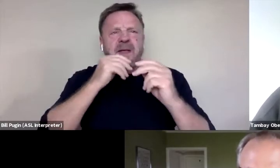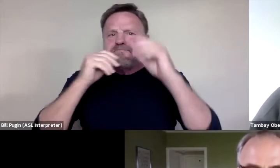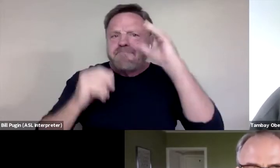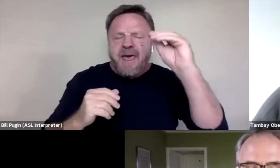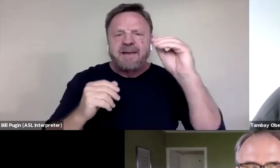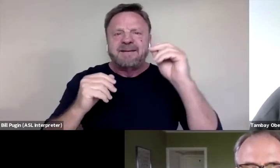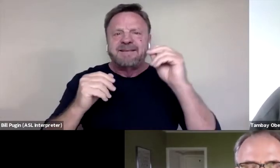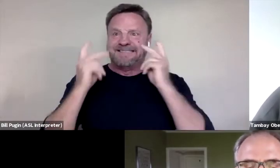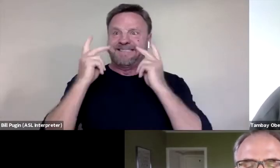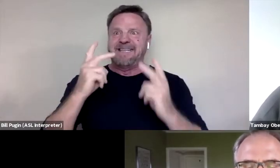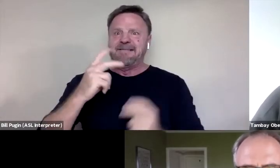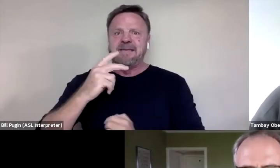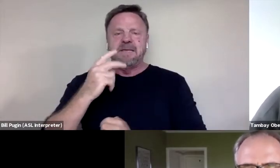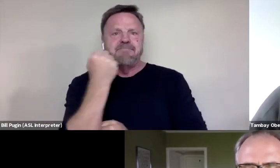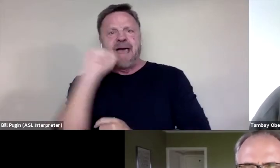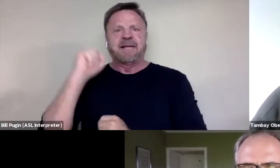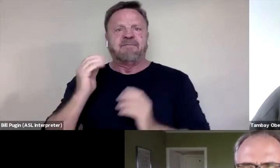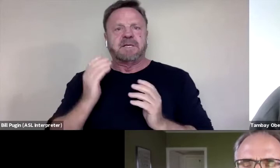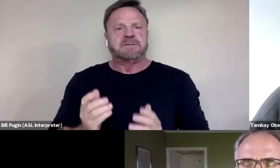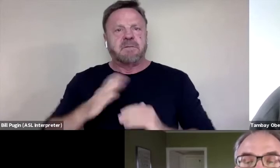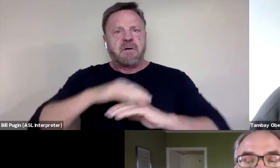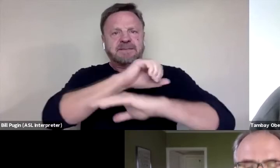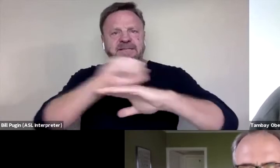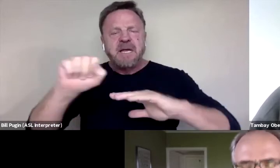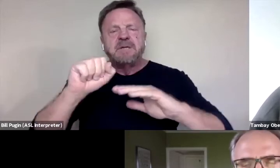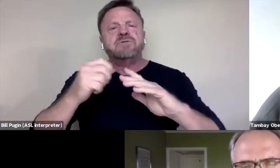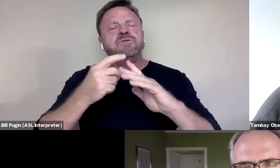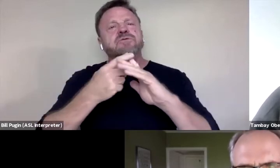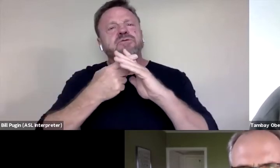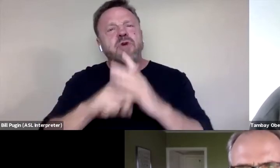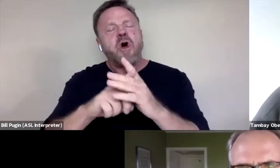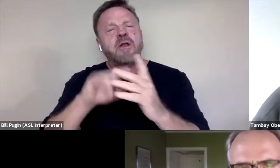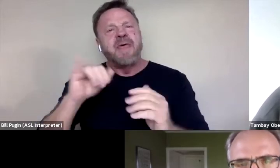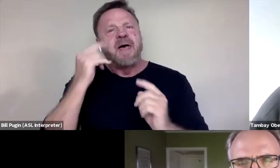activists up on stage really started the thought process going on.